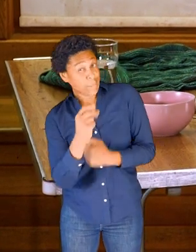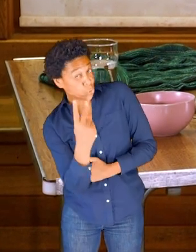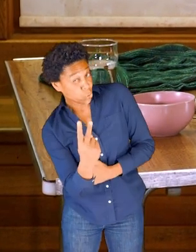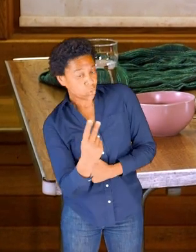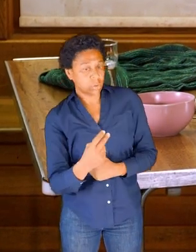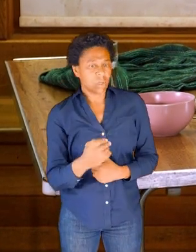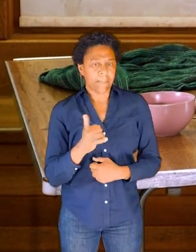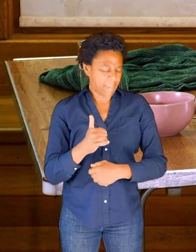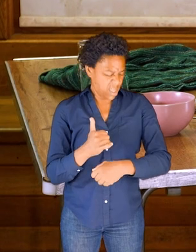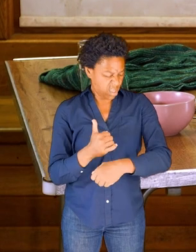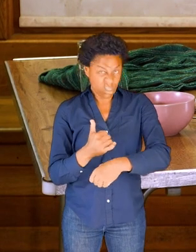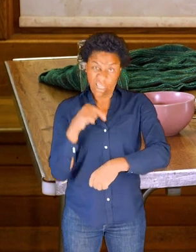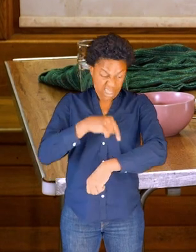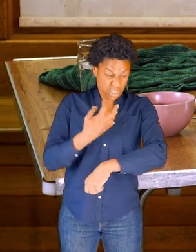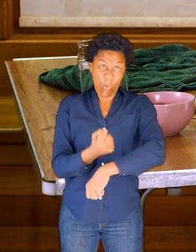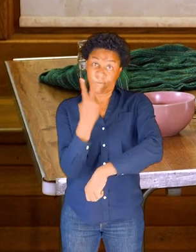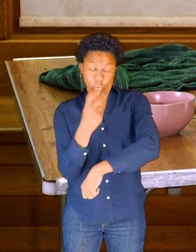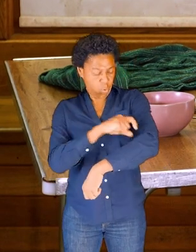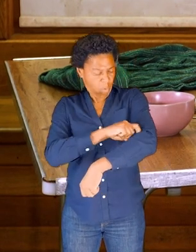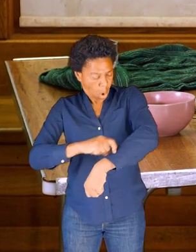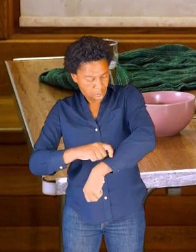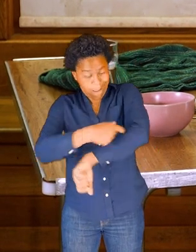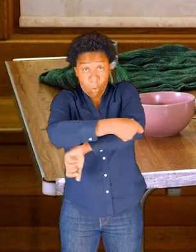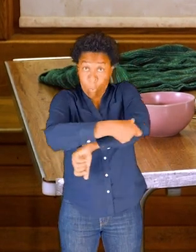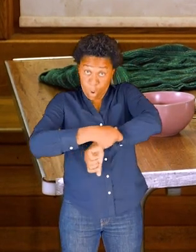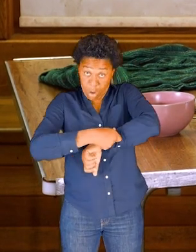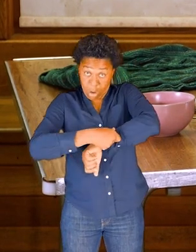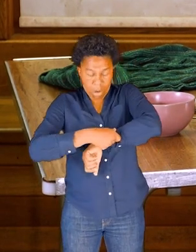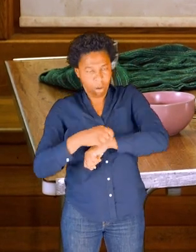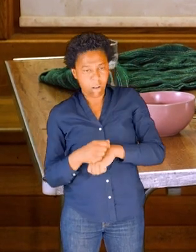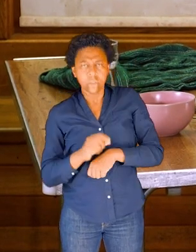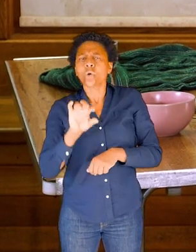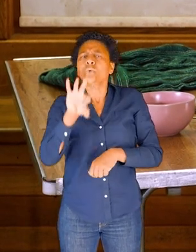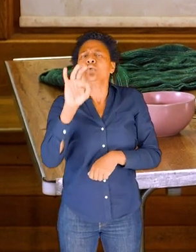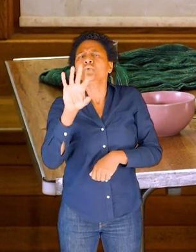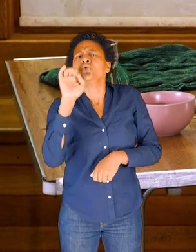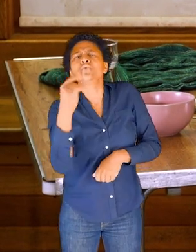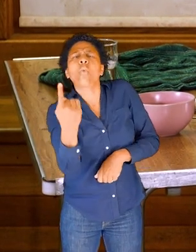For example, in the forearm there's two long bones, so just choose one place